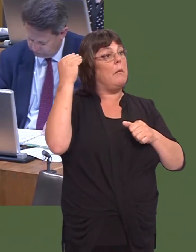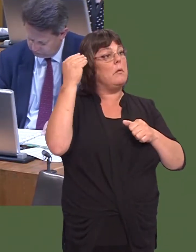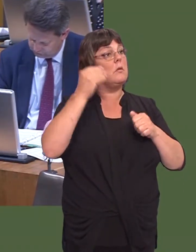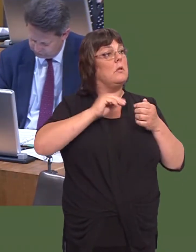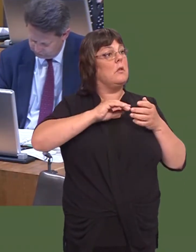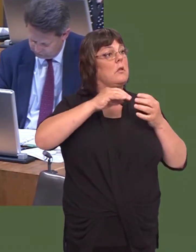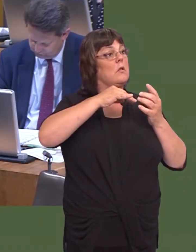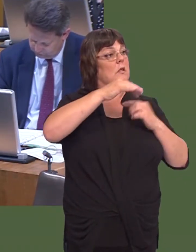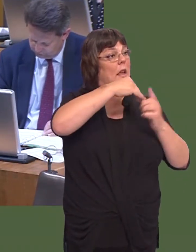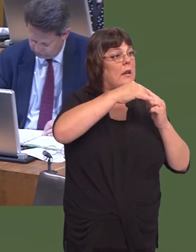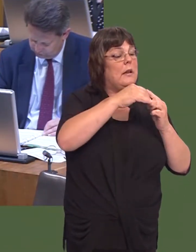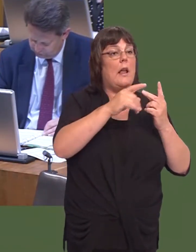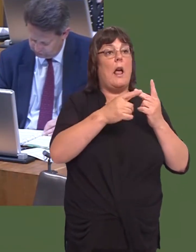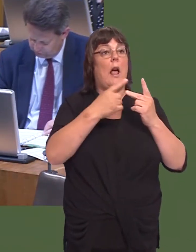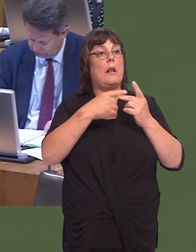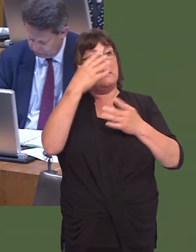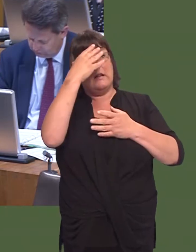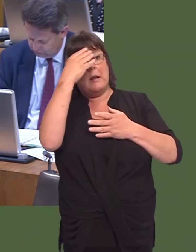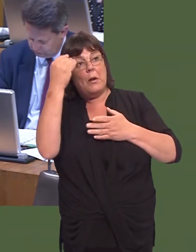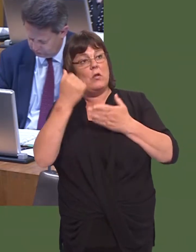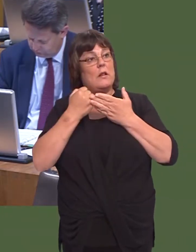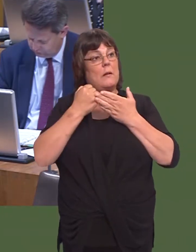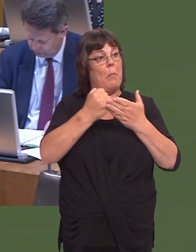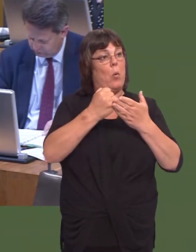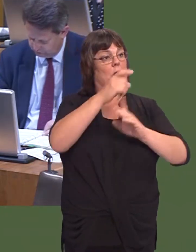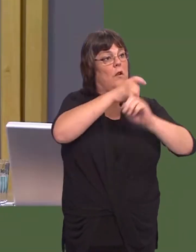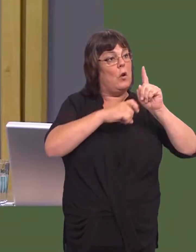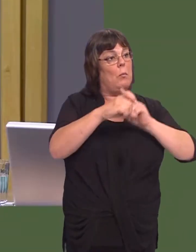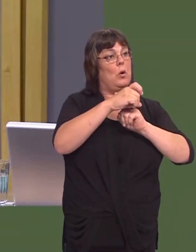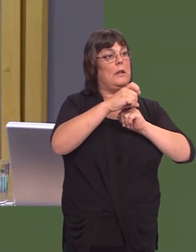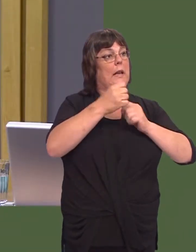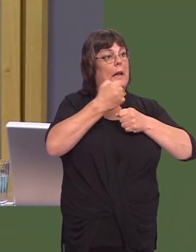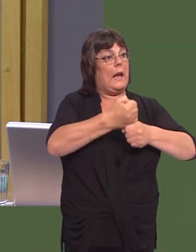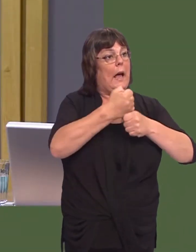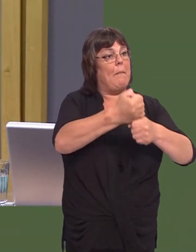to maintain the momentum of the Dementia Friends and the Dementia Supportive Communities campaigns